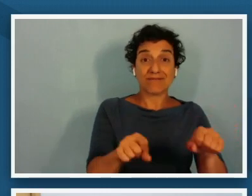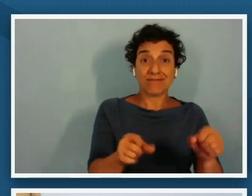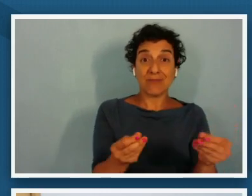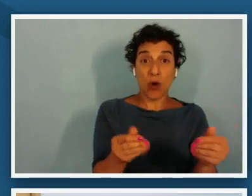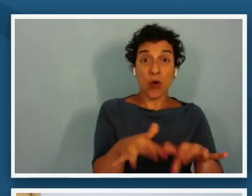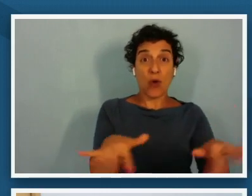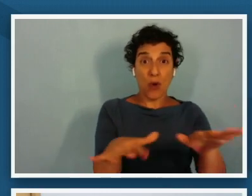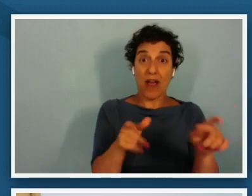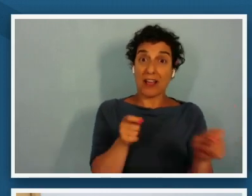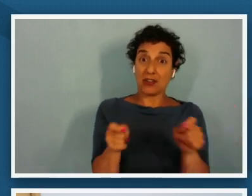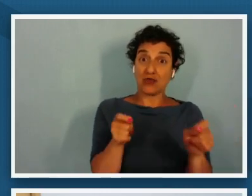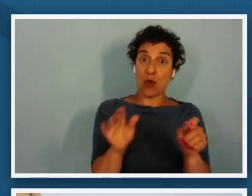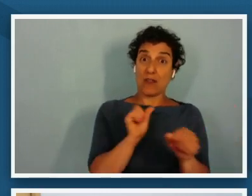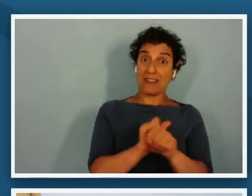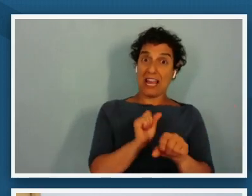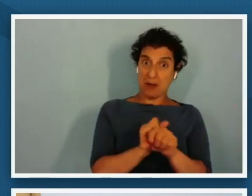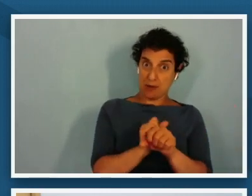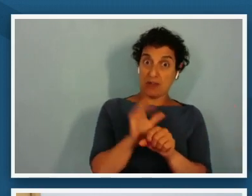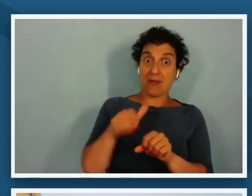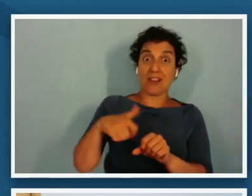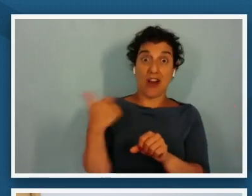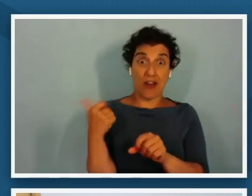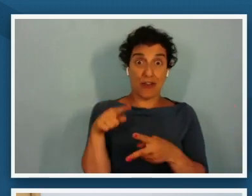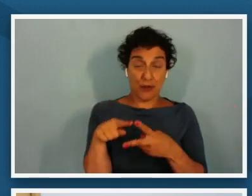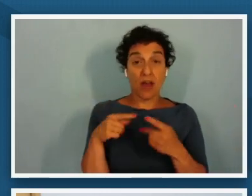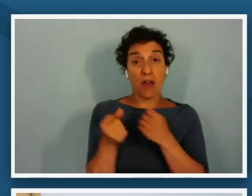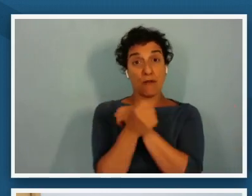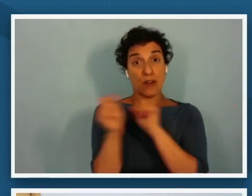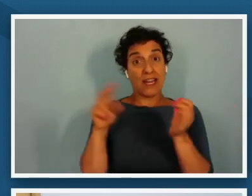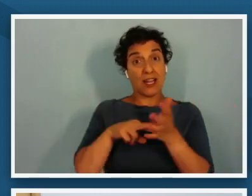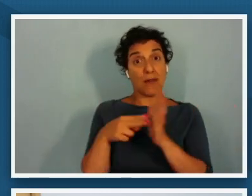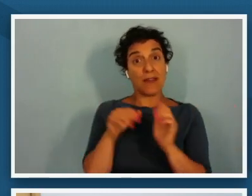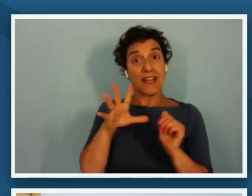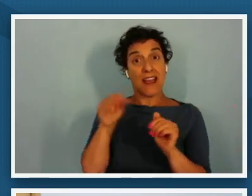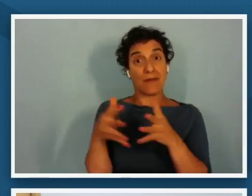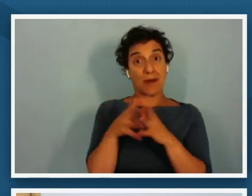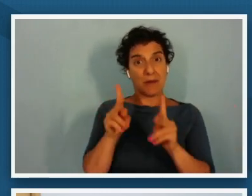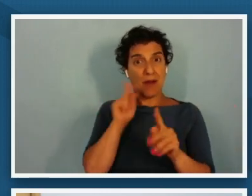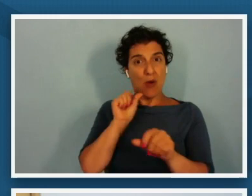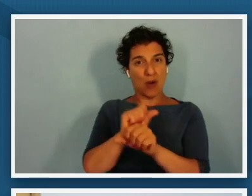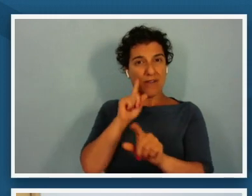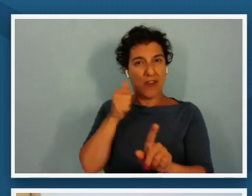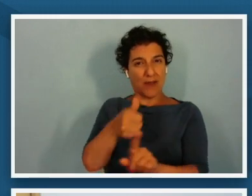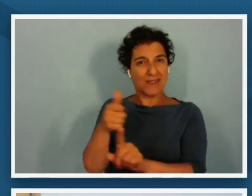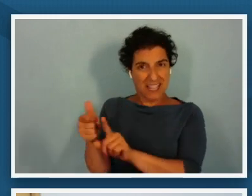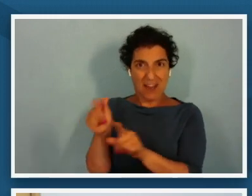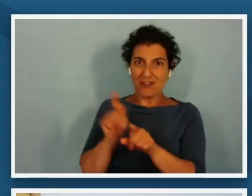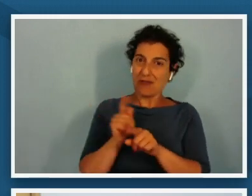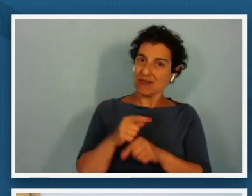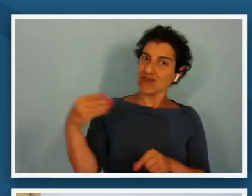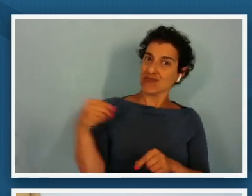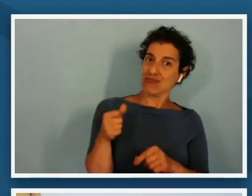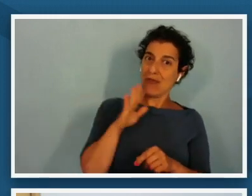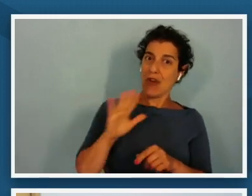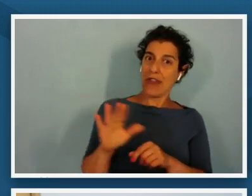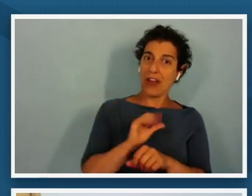freedom really offered african americans the opportunity to work for themselves